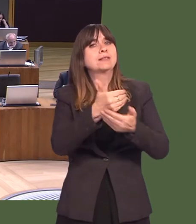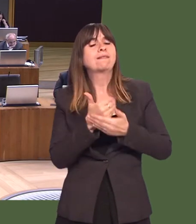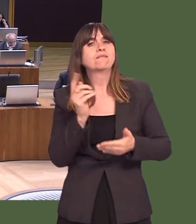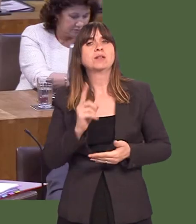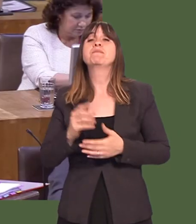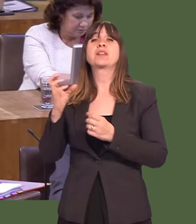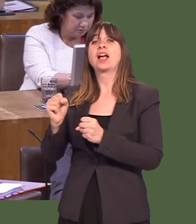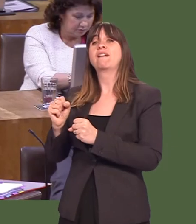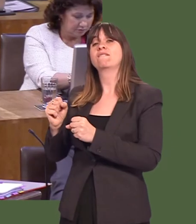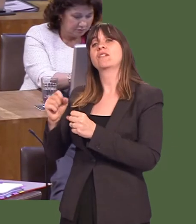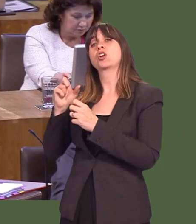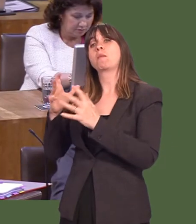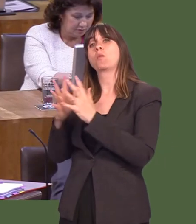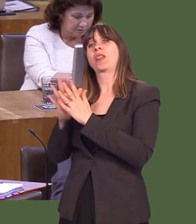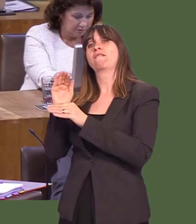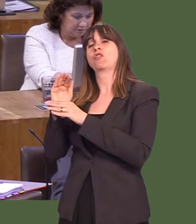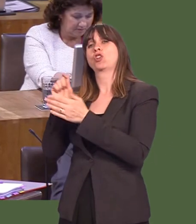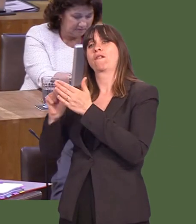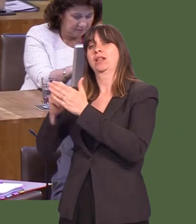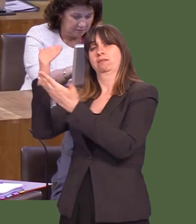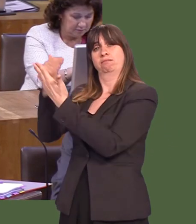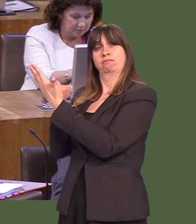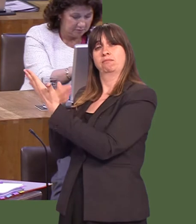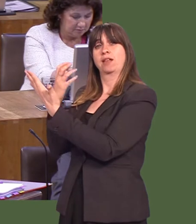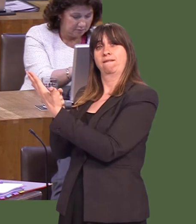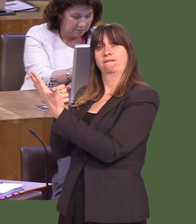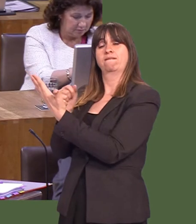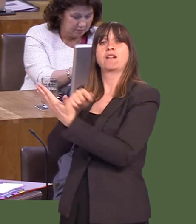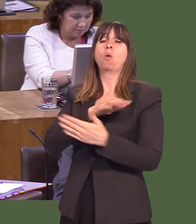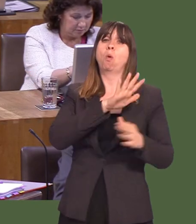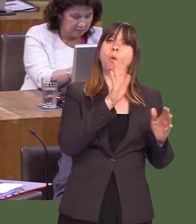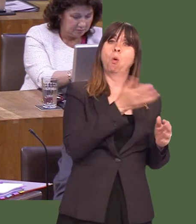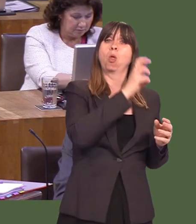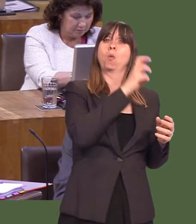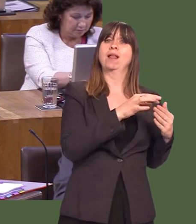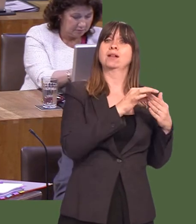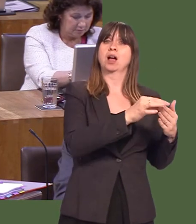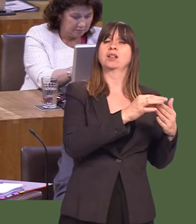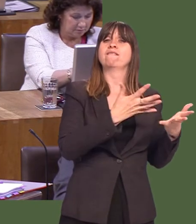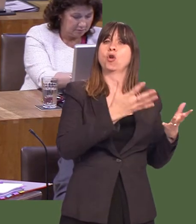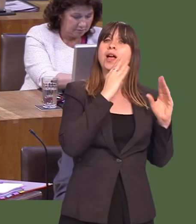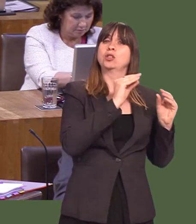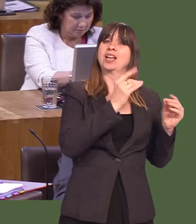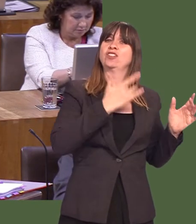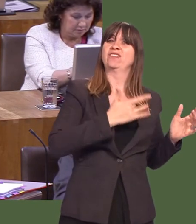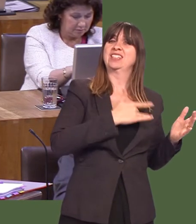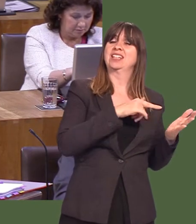is produced by the Foreign and Commonwealth Office. That advice is also signposted in the all-Wales guidance for education visits, written by